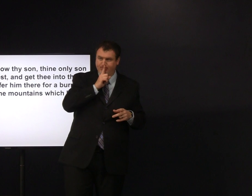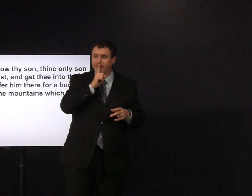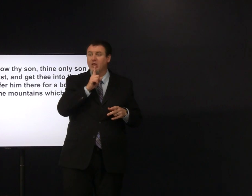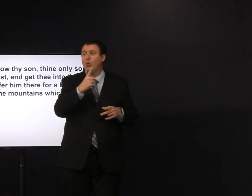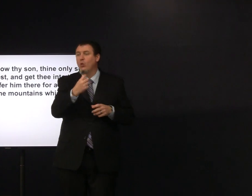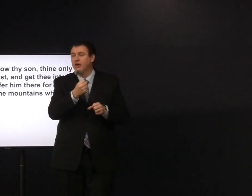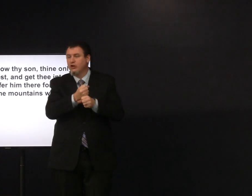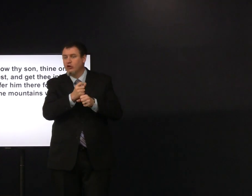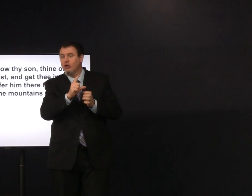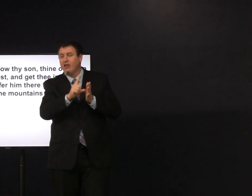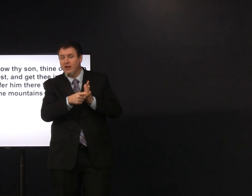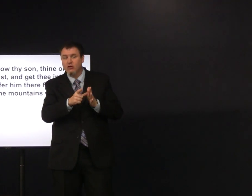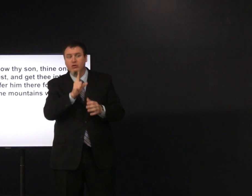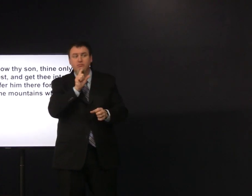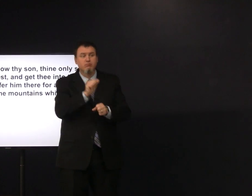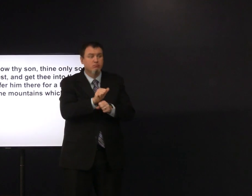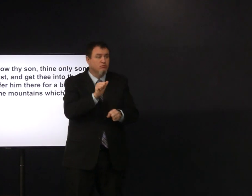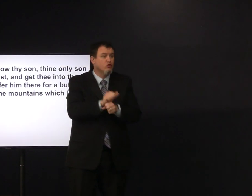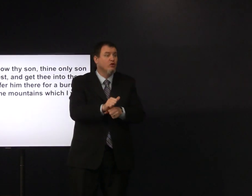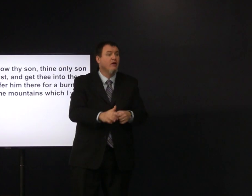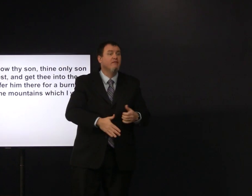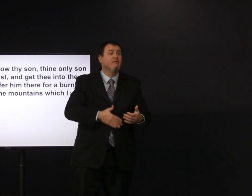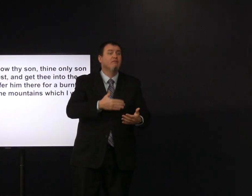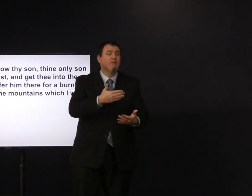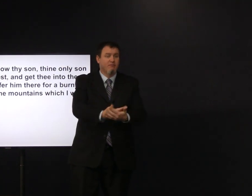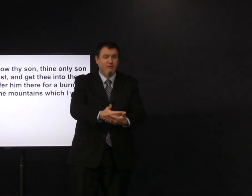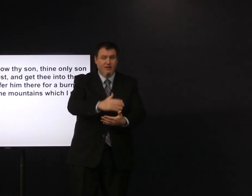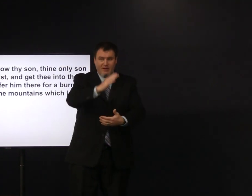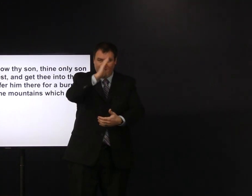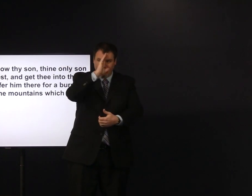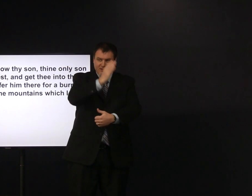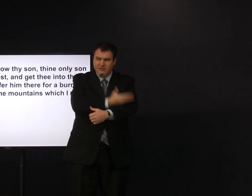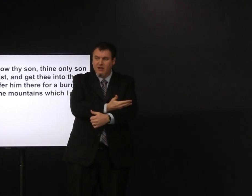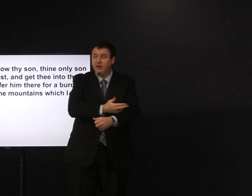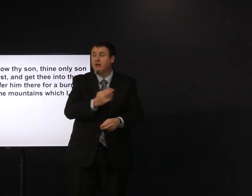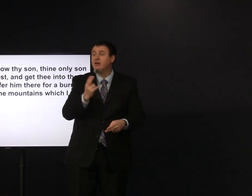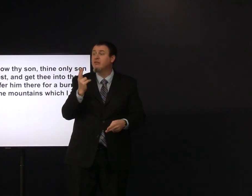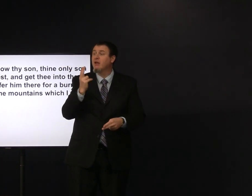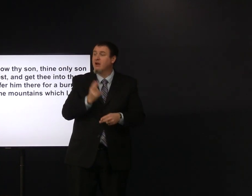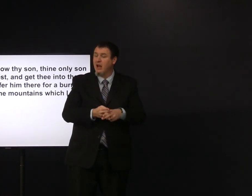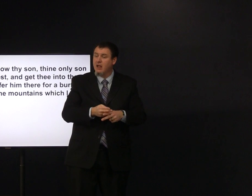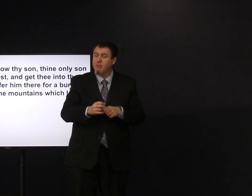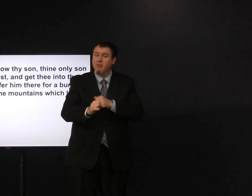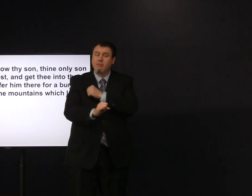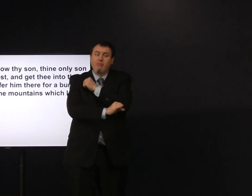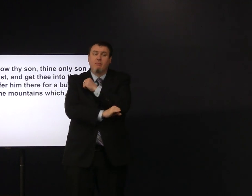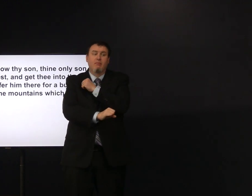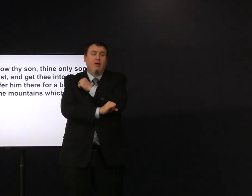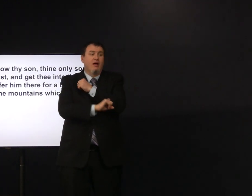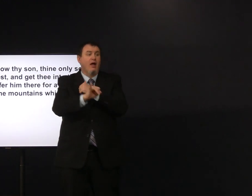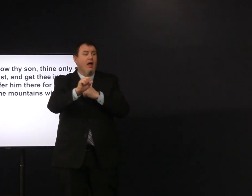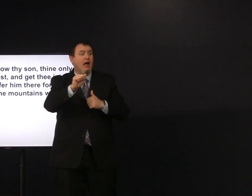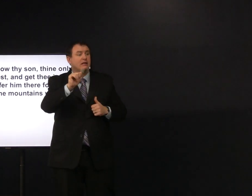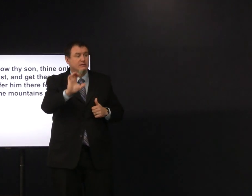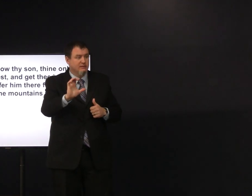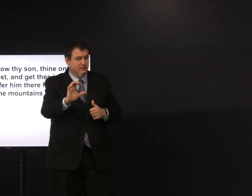so a year later she gave birth to a son and named him Isaac